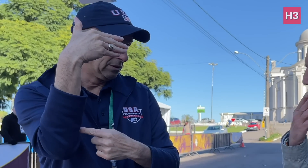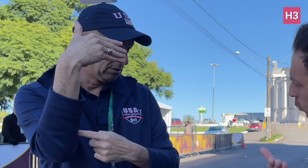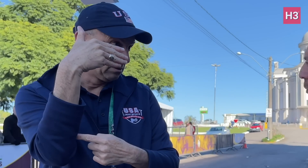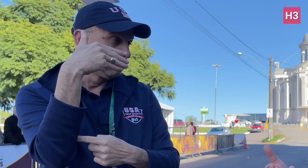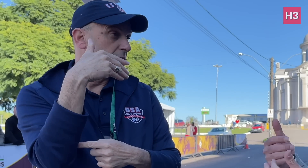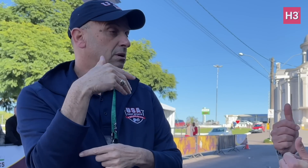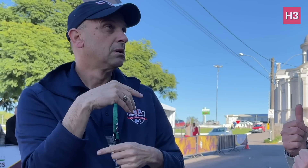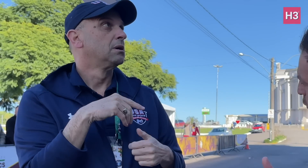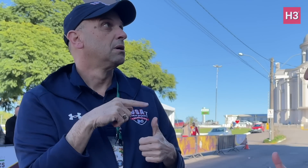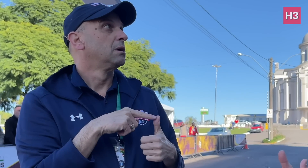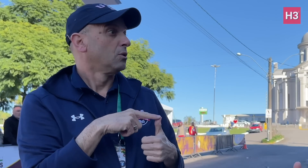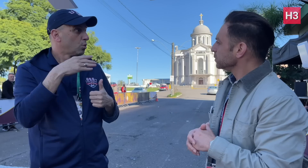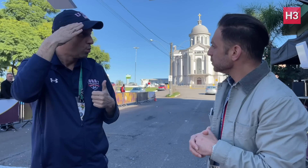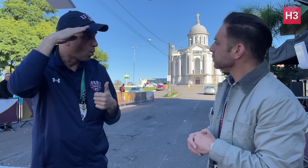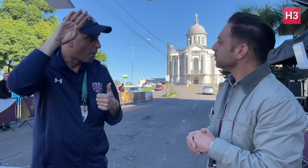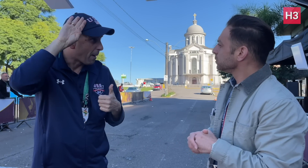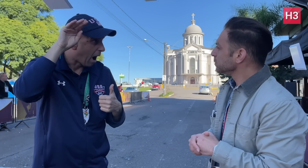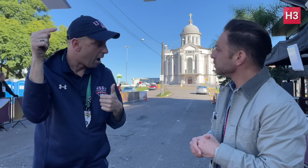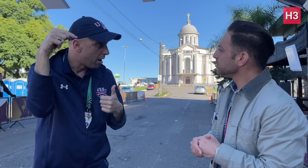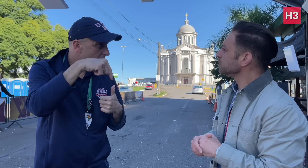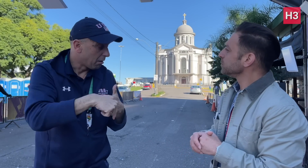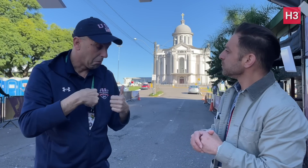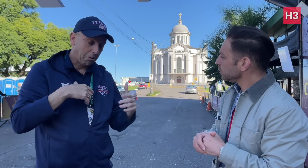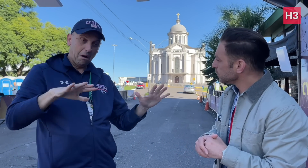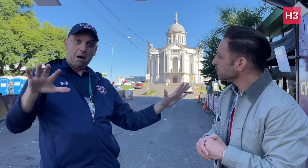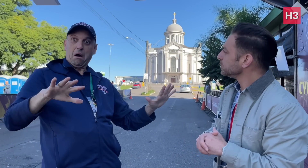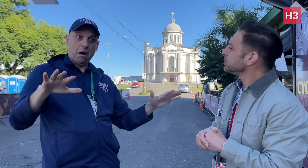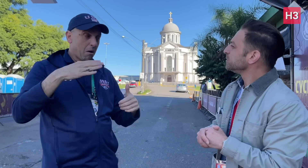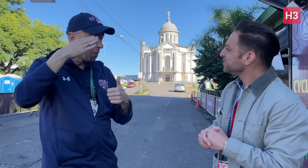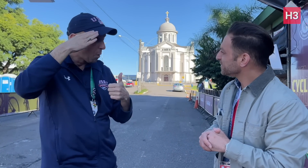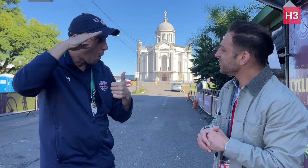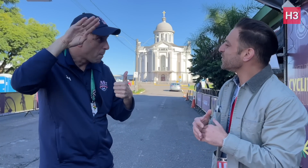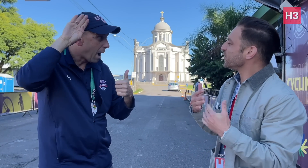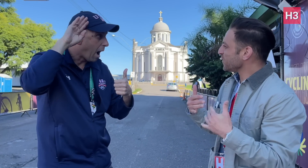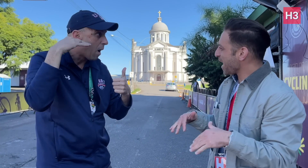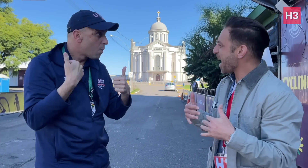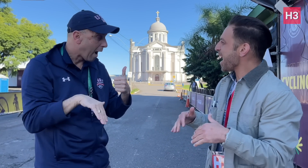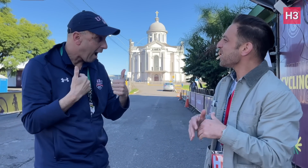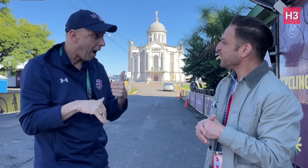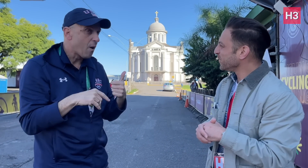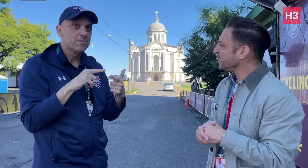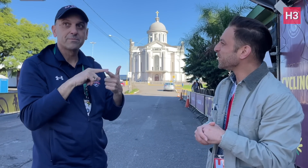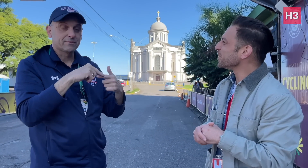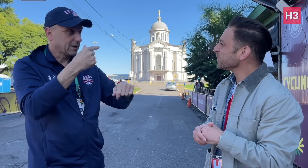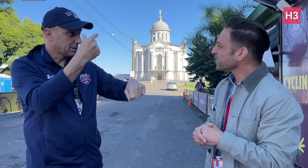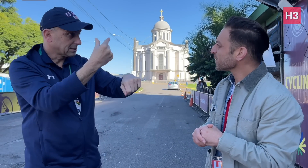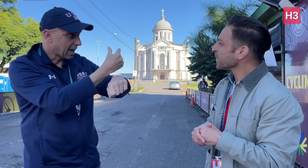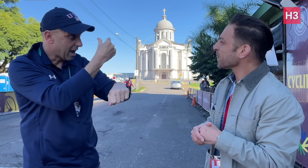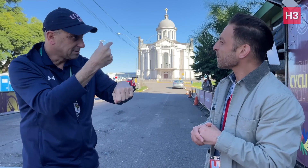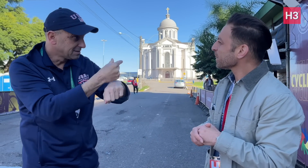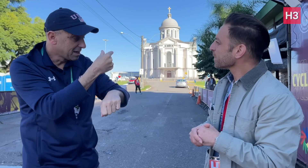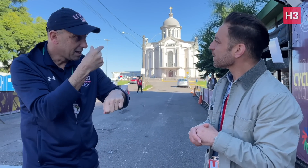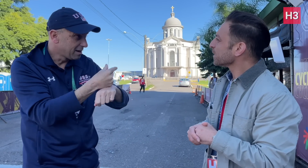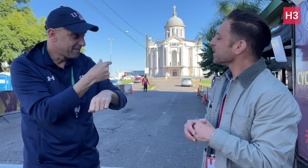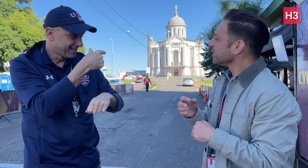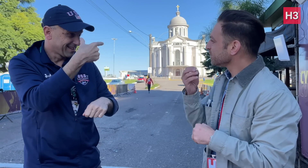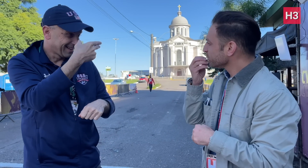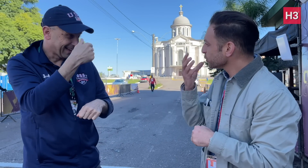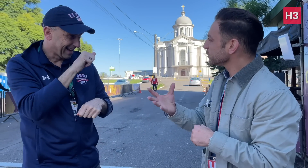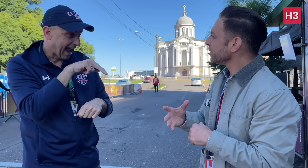I was surprised. European teams are still powerful -